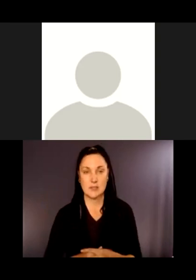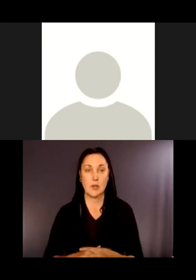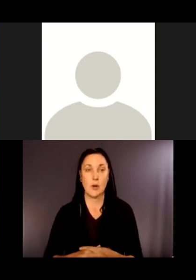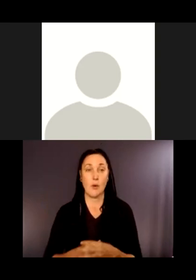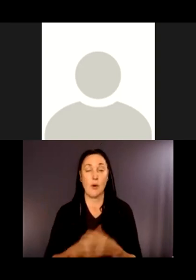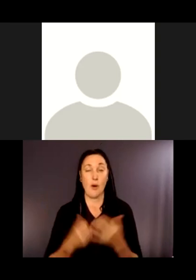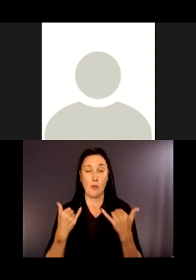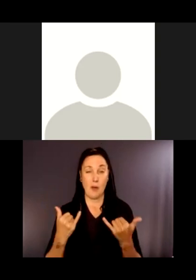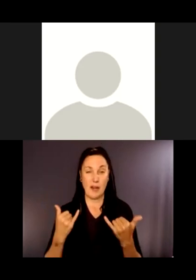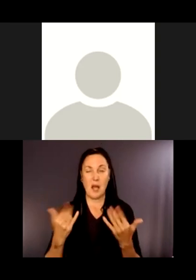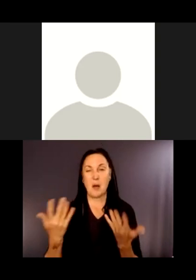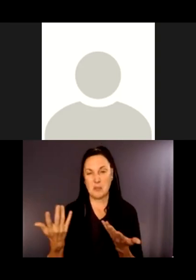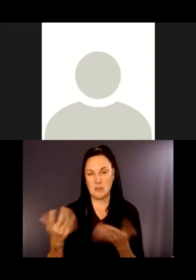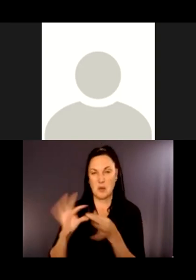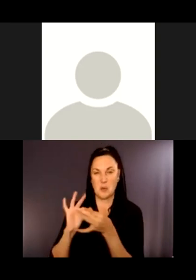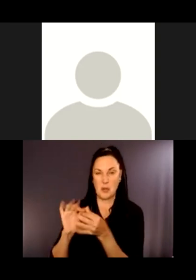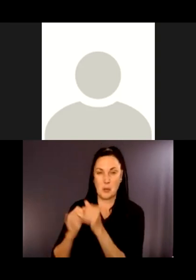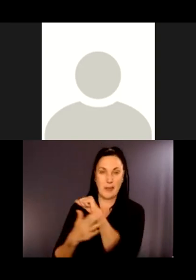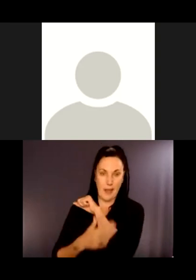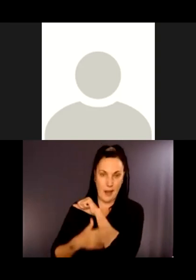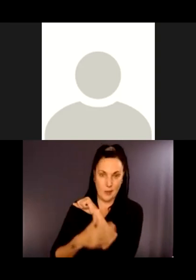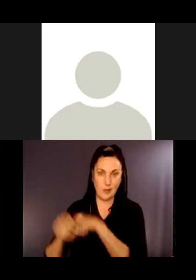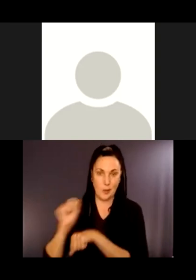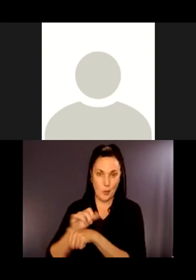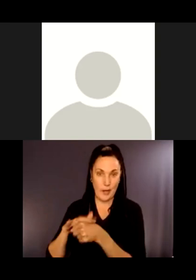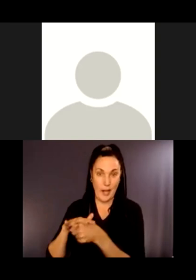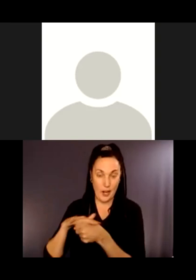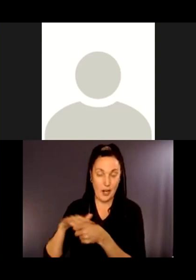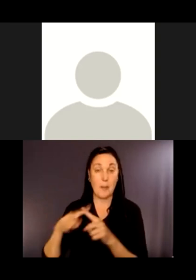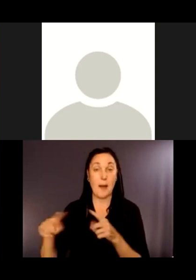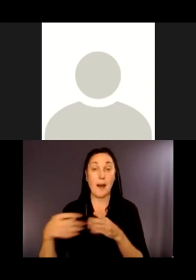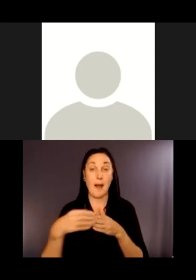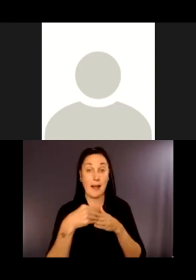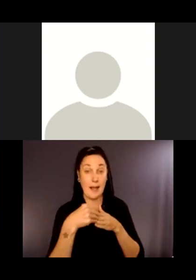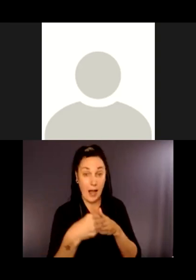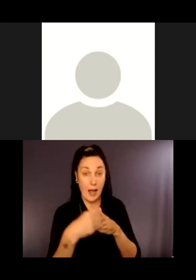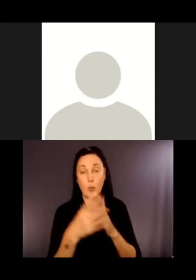Guides and brochures can include the whole Coal Creek Trail.